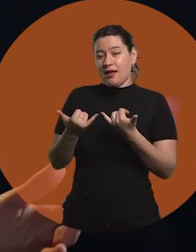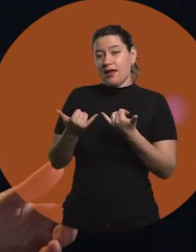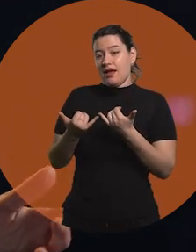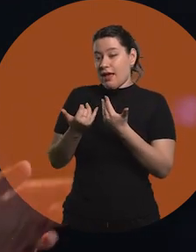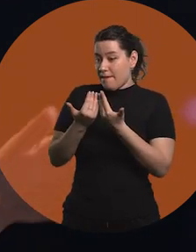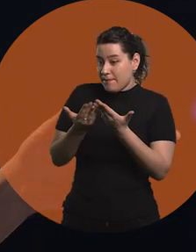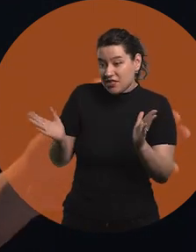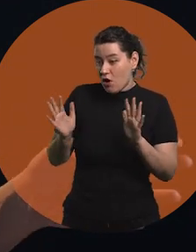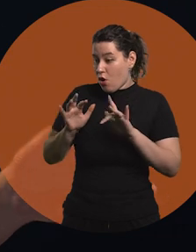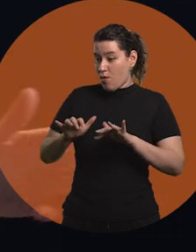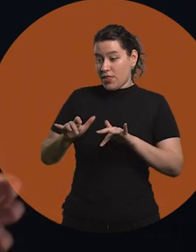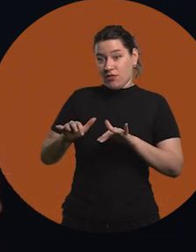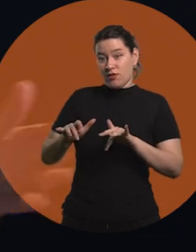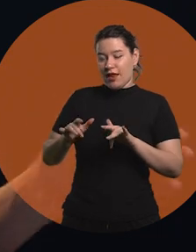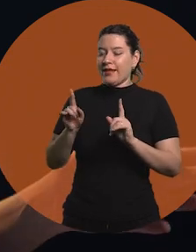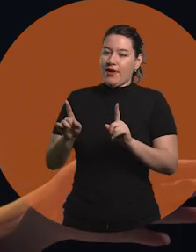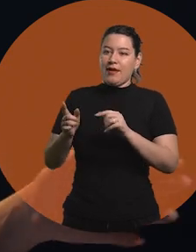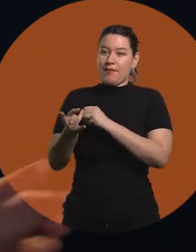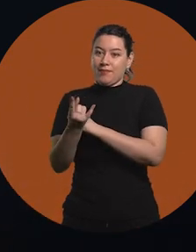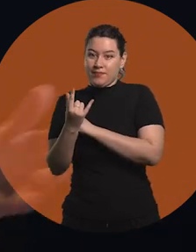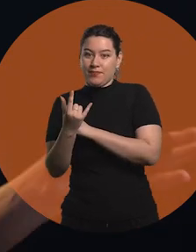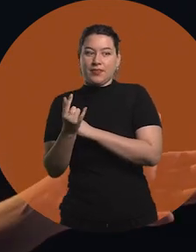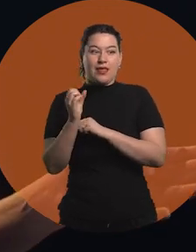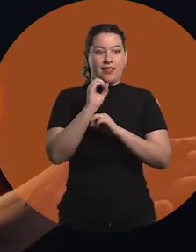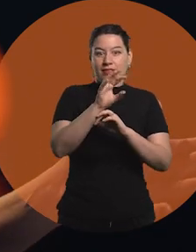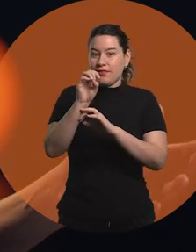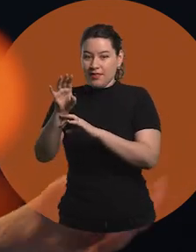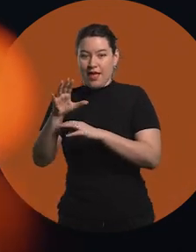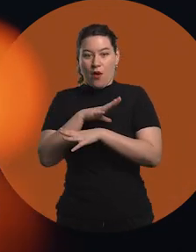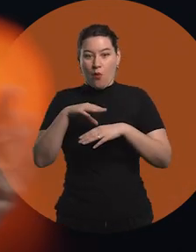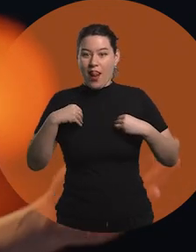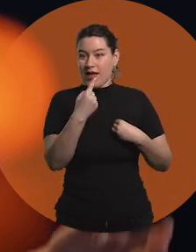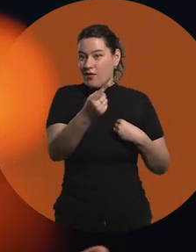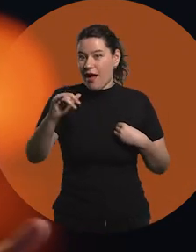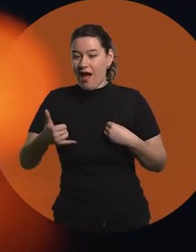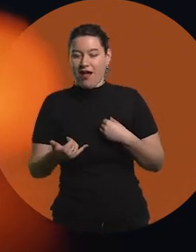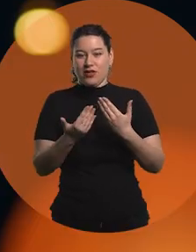Since the introduction of computers, for example with Plan Ceibal, the ceibalitas in schools,